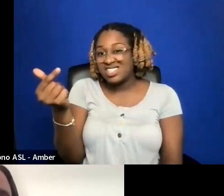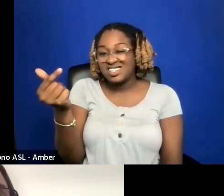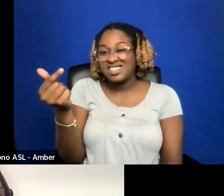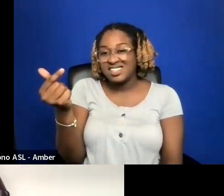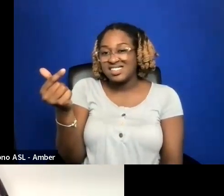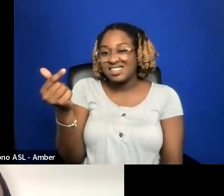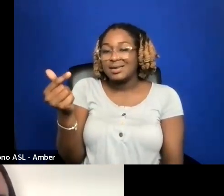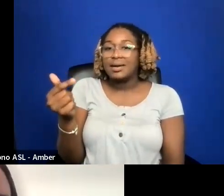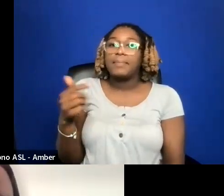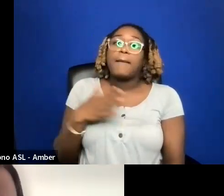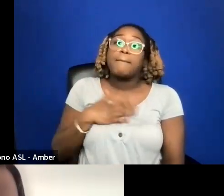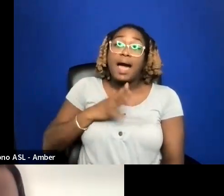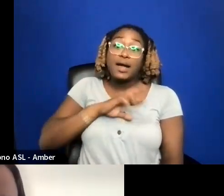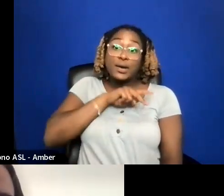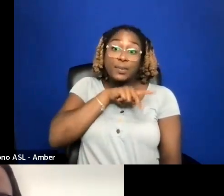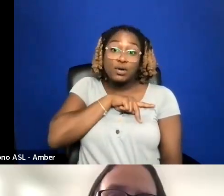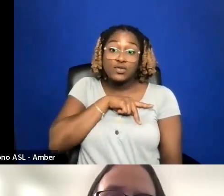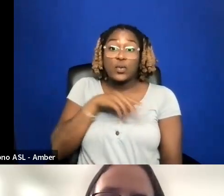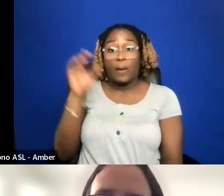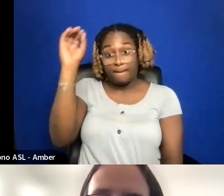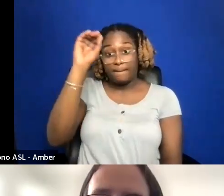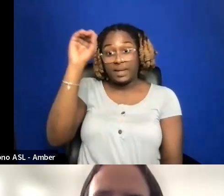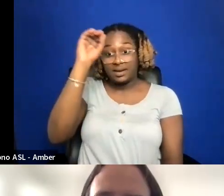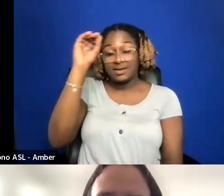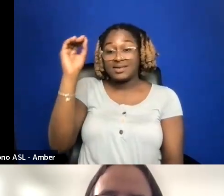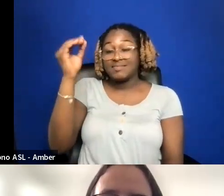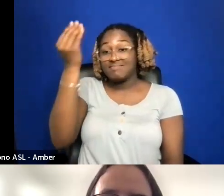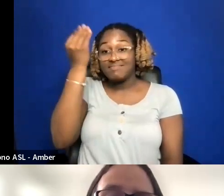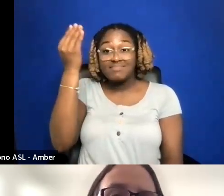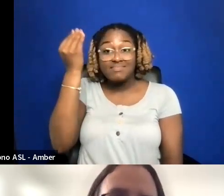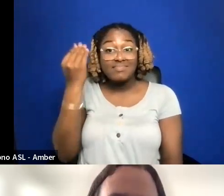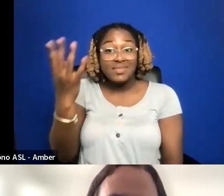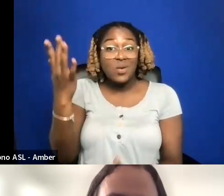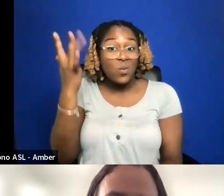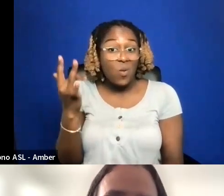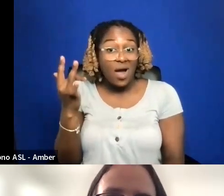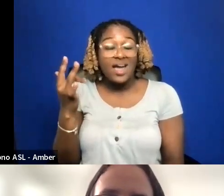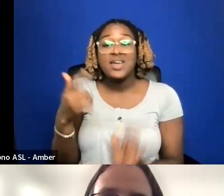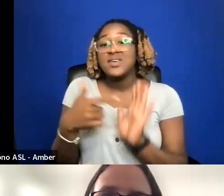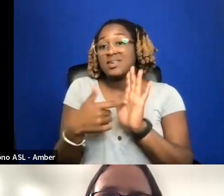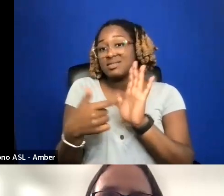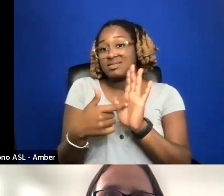I SAY THIS BECAUSE FOR INSTANCE I'LL GIVE YOU AN EXAMPLE OF MY BOOK.